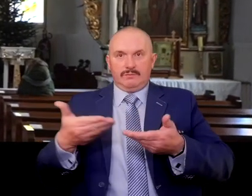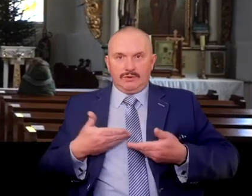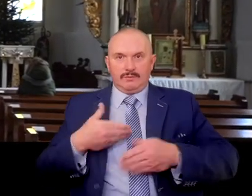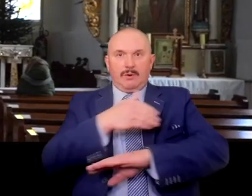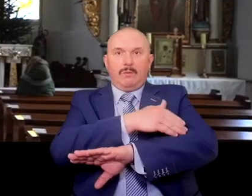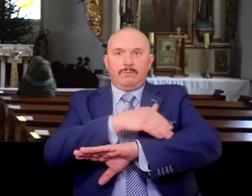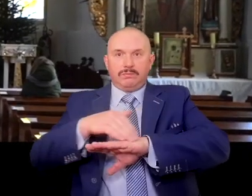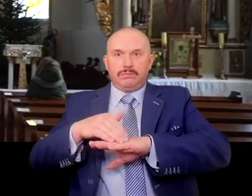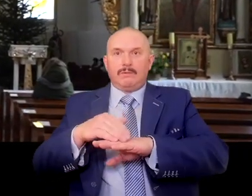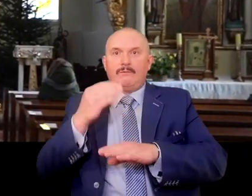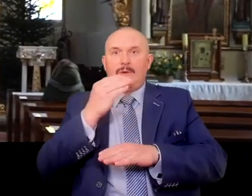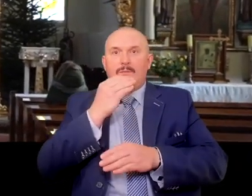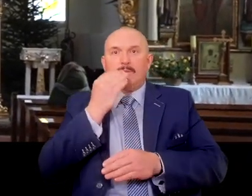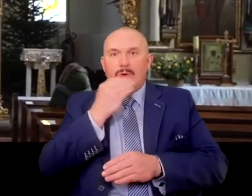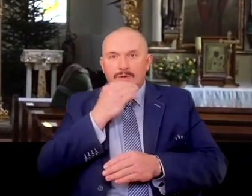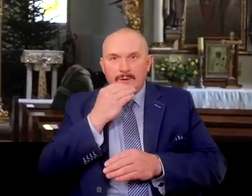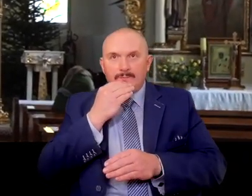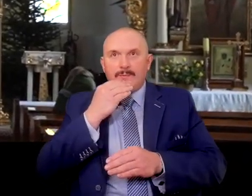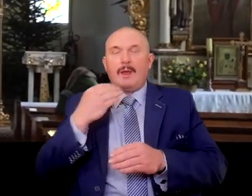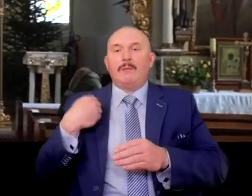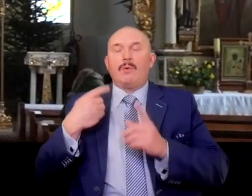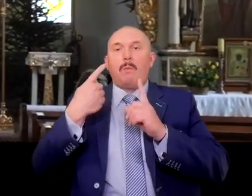he became a representative in the Sejm